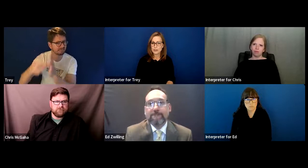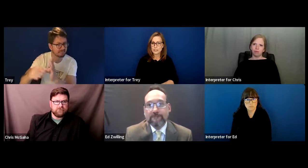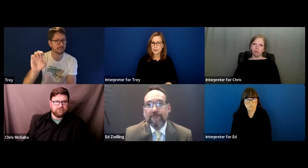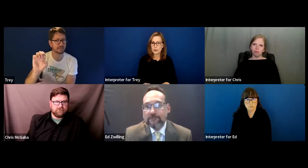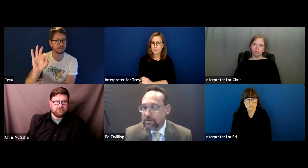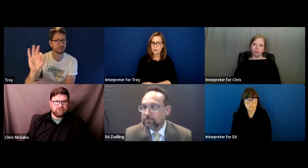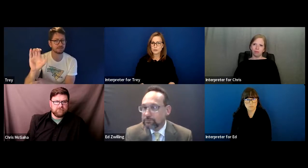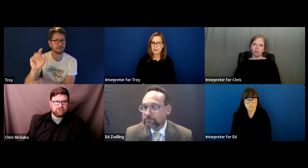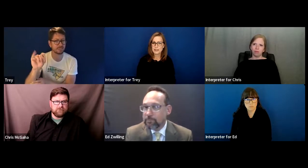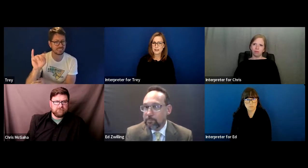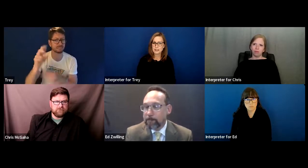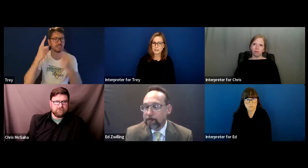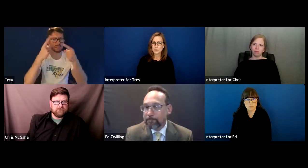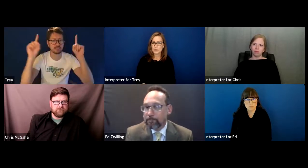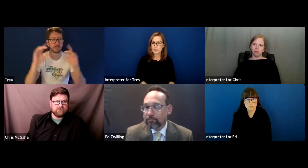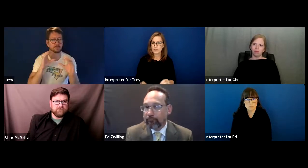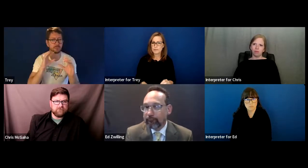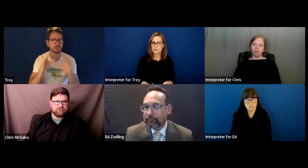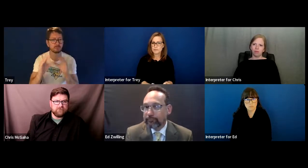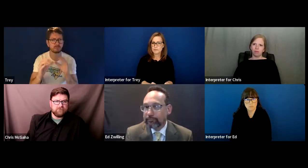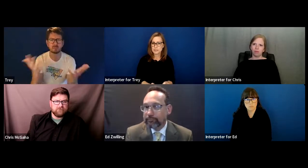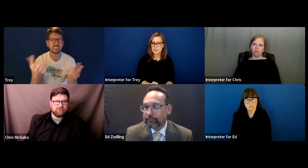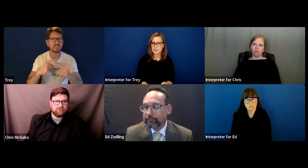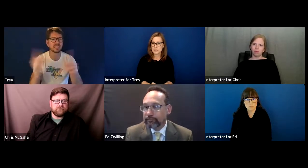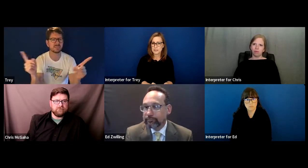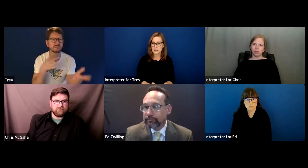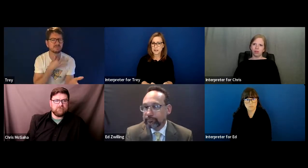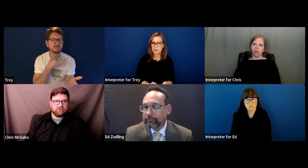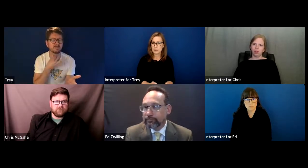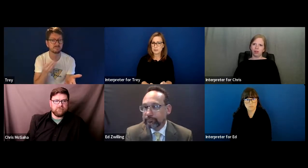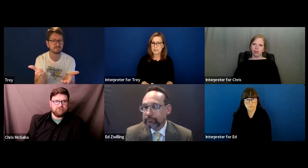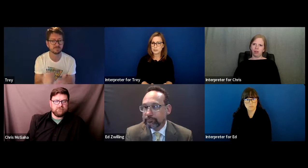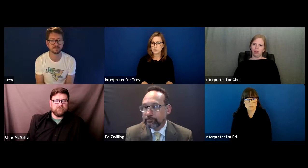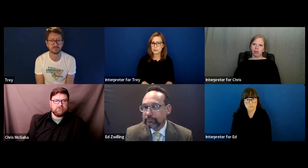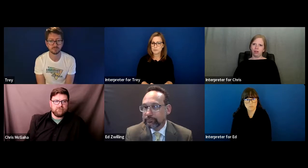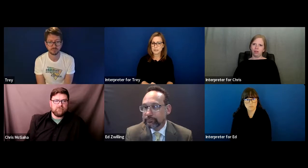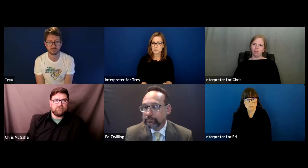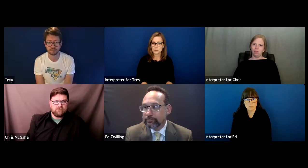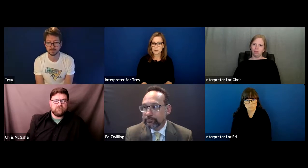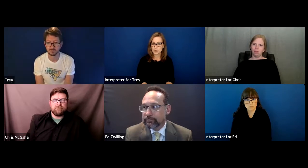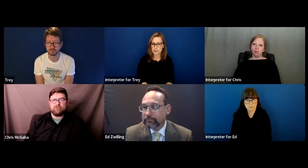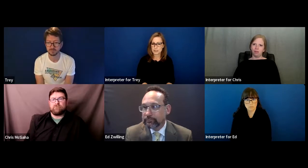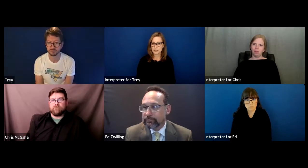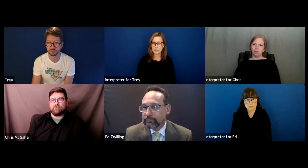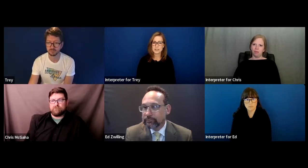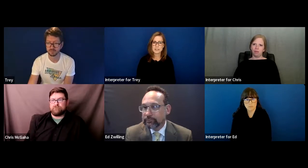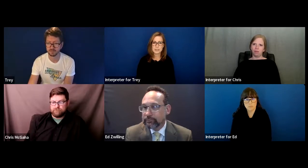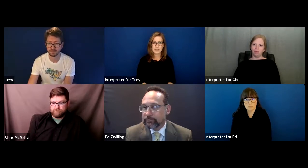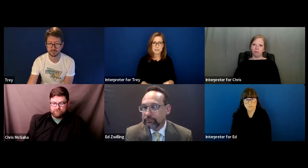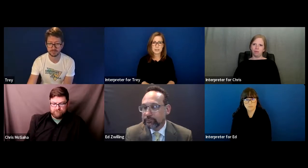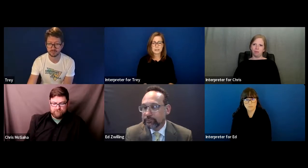Trey: Also, if you could tell us how they relate to effective communication in specific.